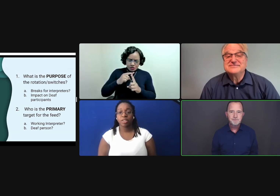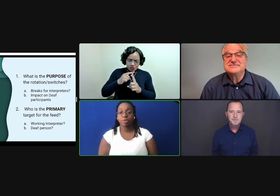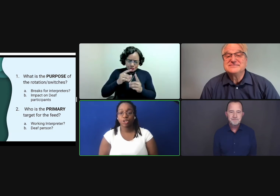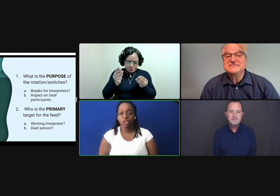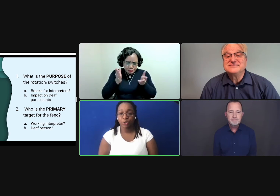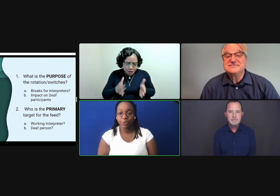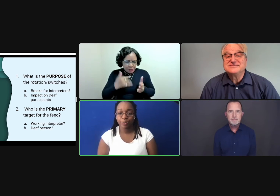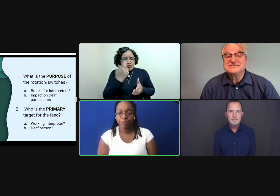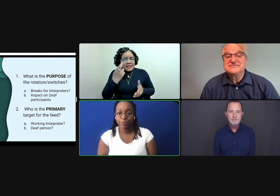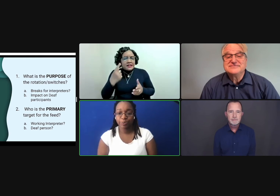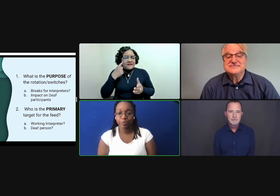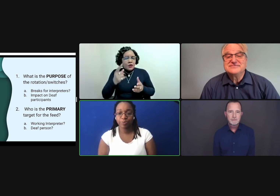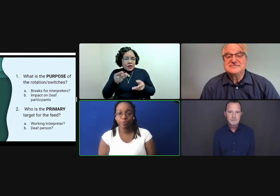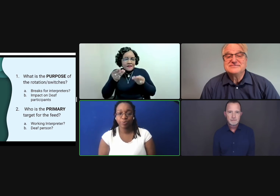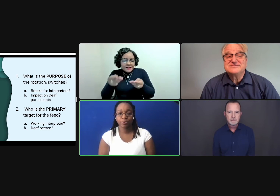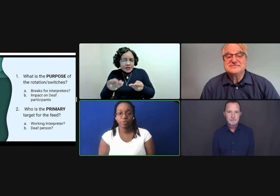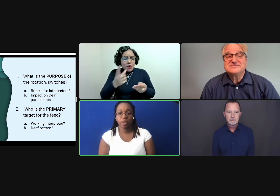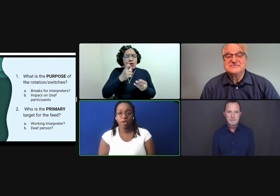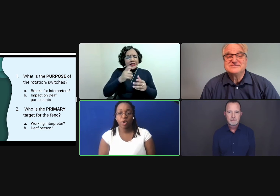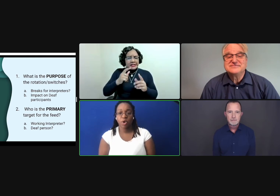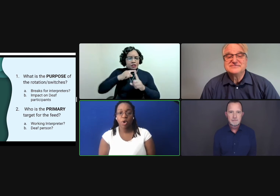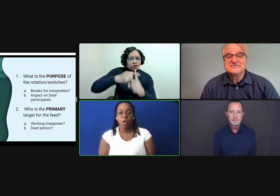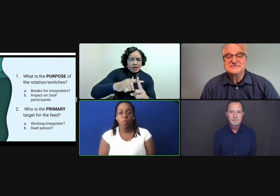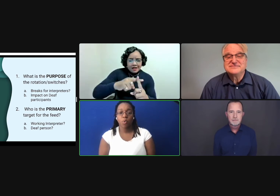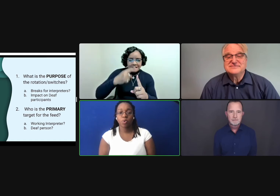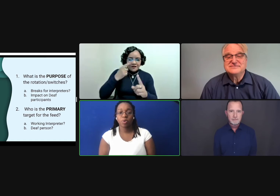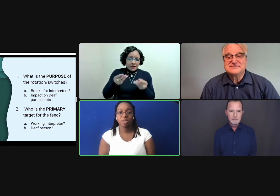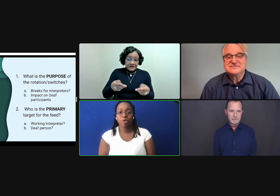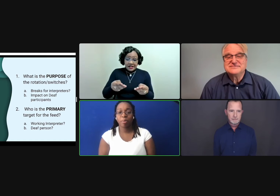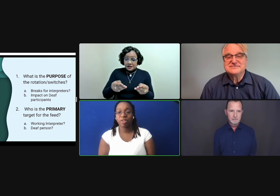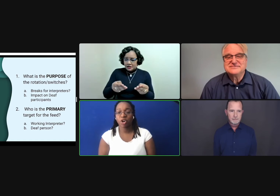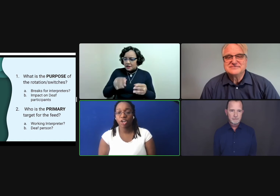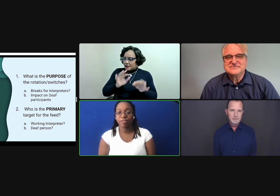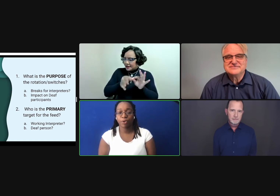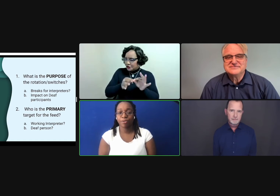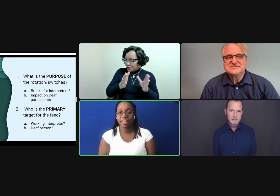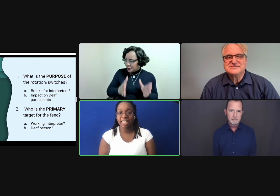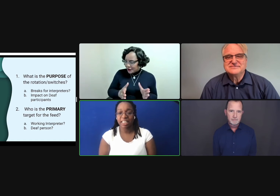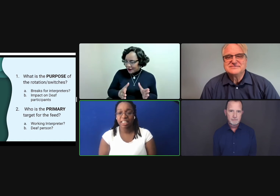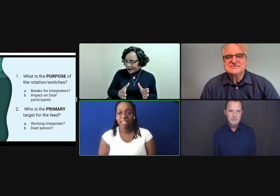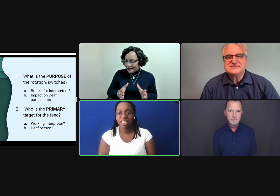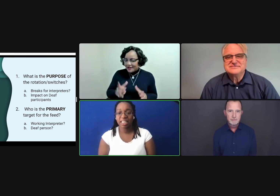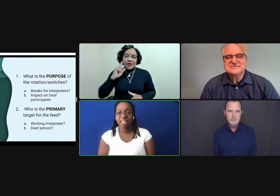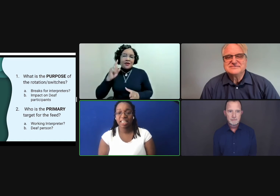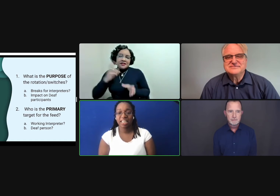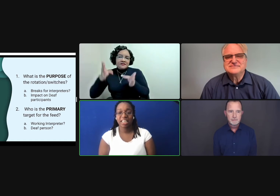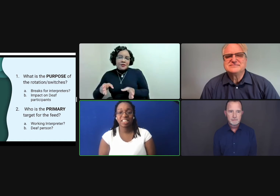Well, number two, who is the primary target for a feed?